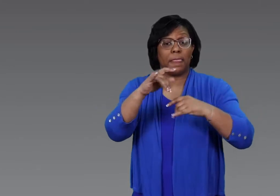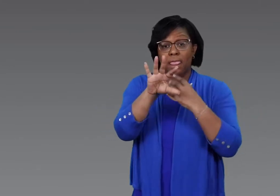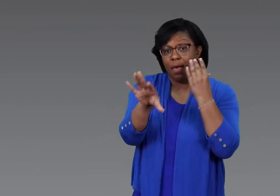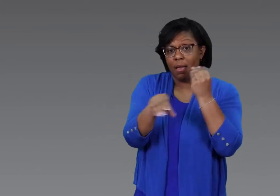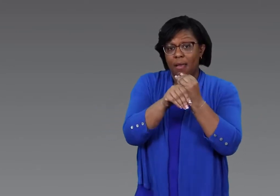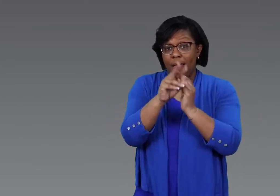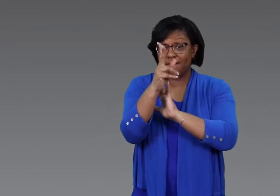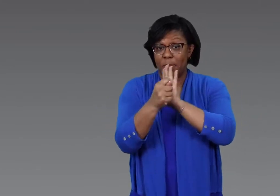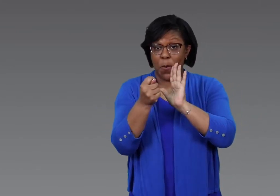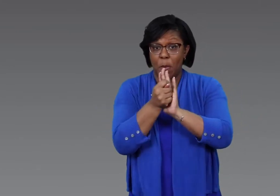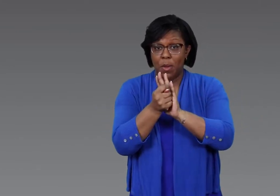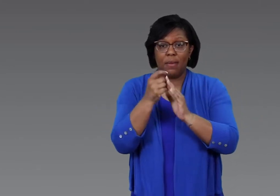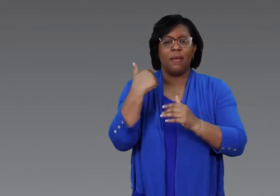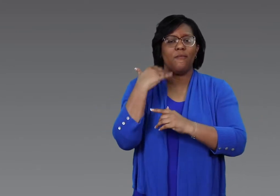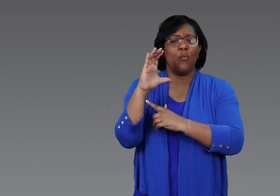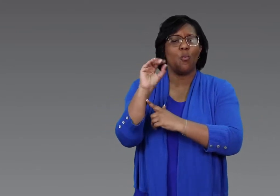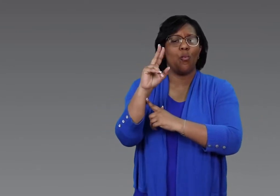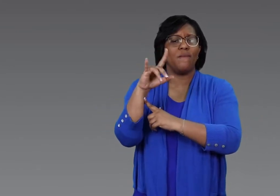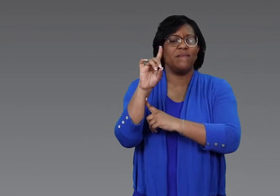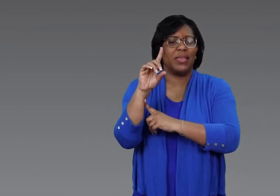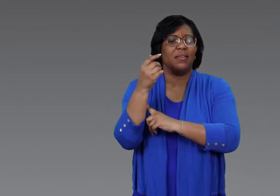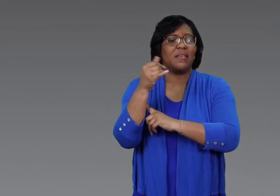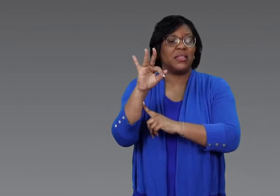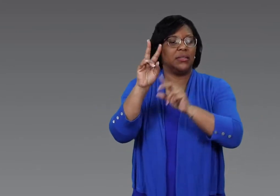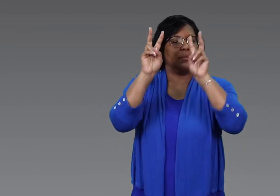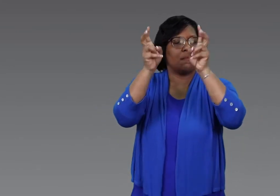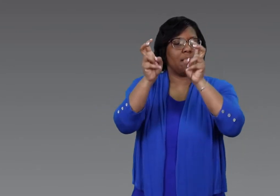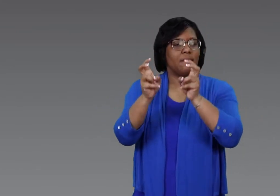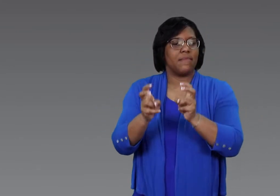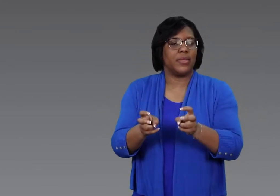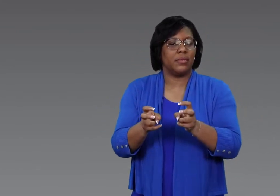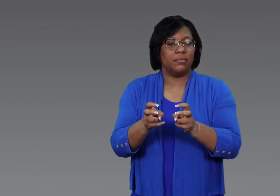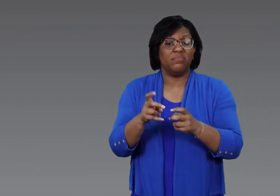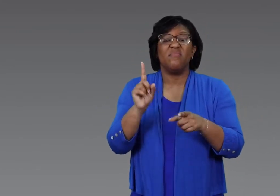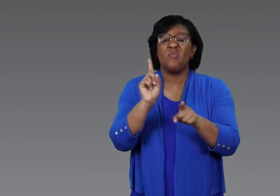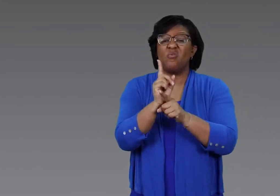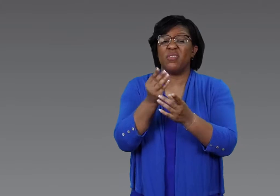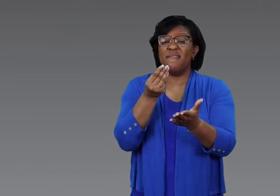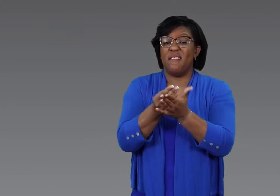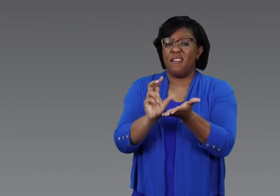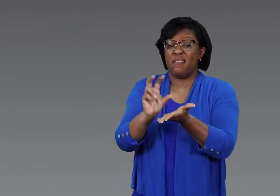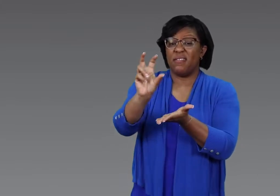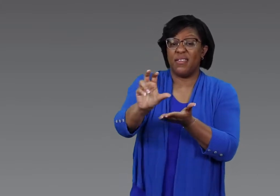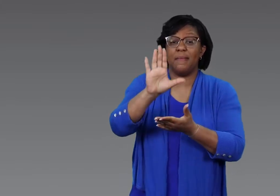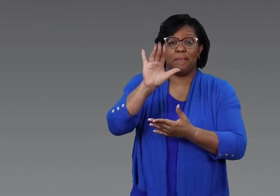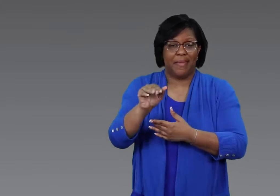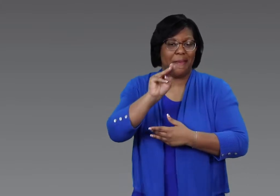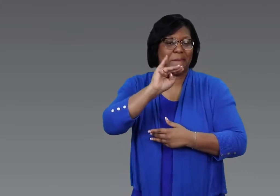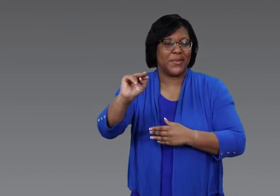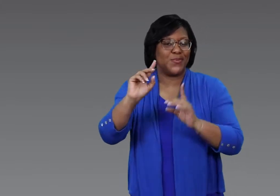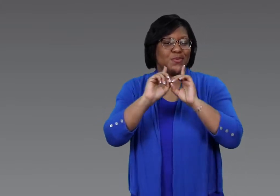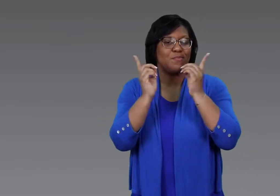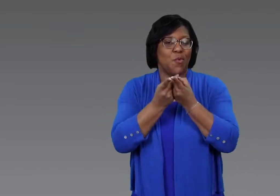Additional videos on COVID-19 topics, also funded by the Minnesota Department of Health,